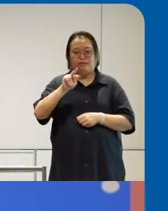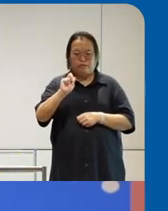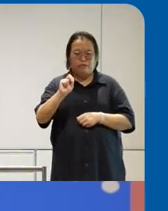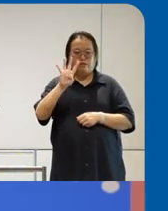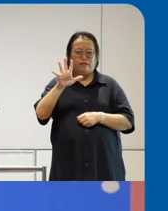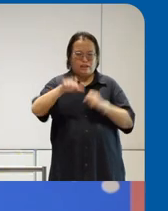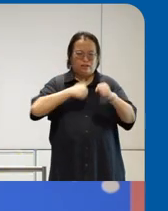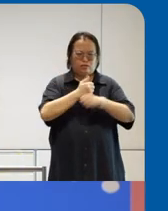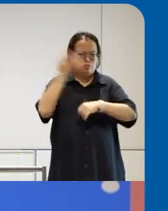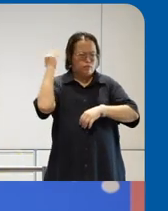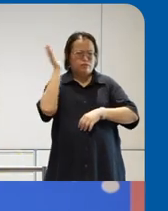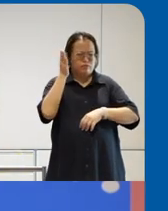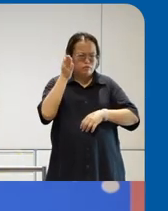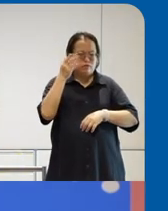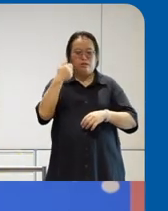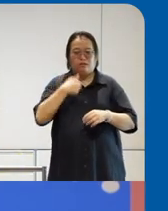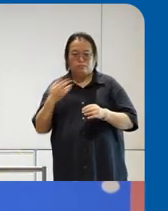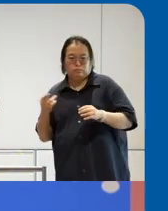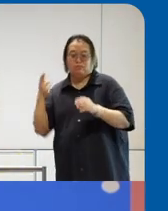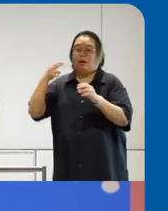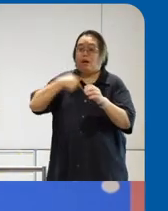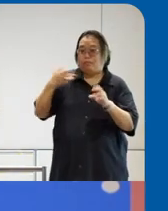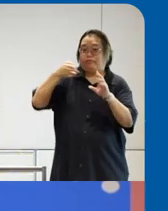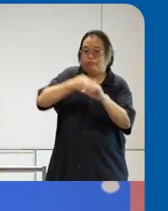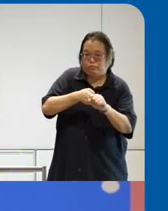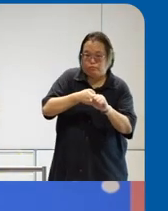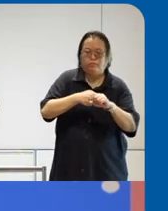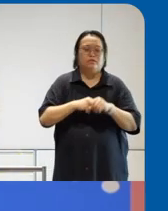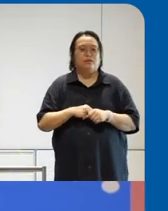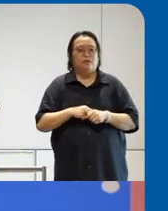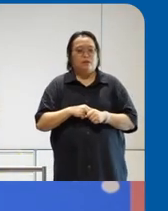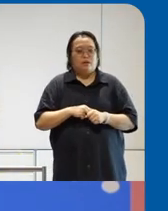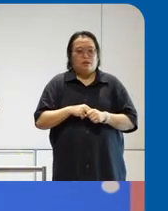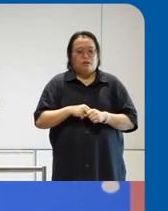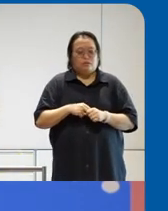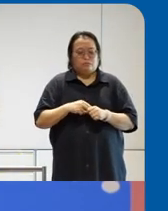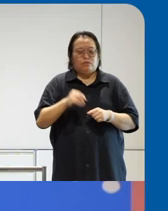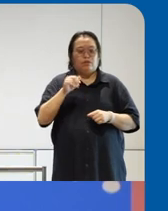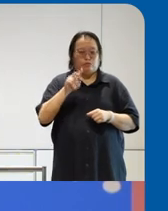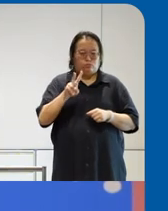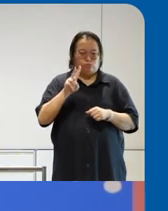um the accessibility enabling team really runs by two principles so first is nothing without